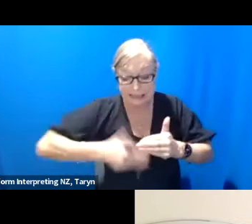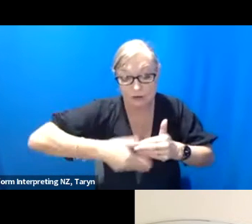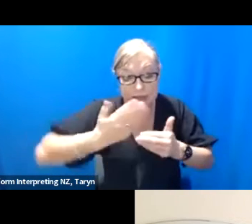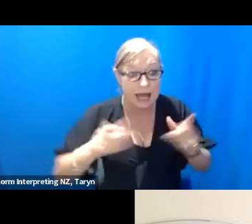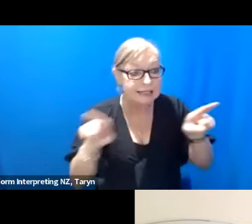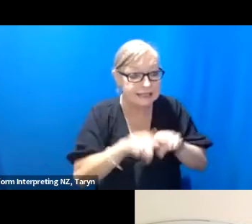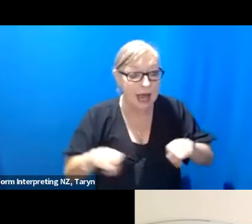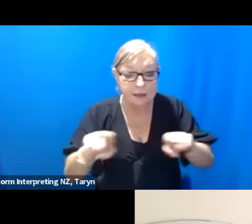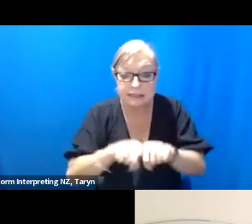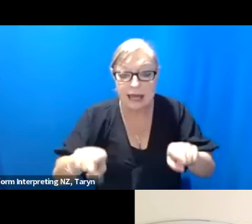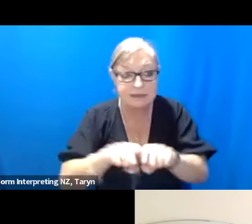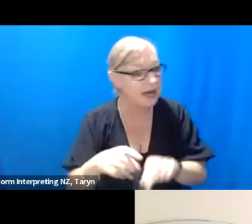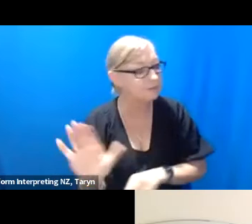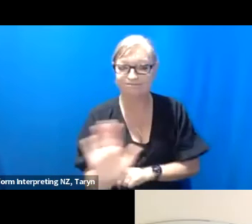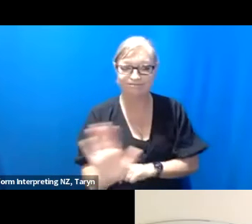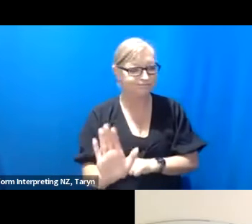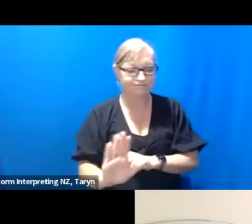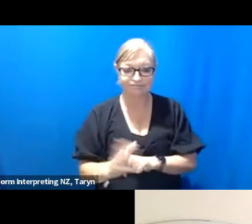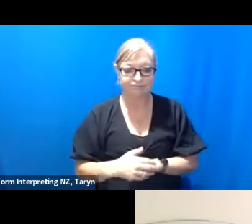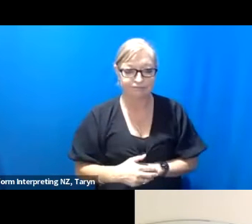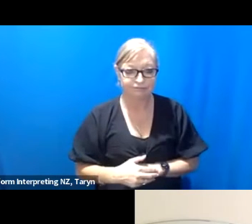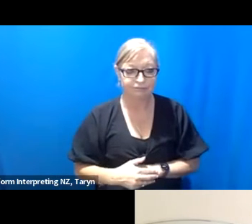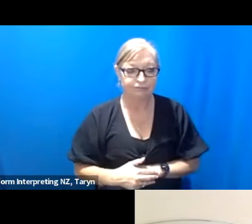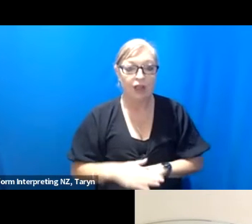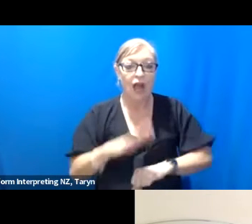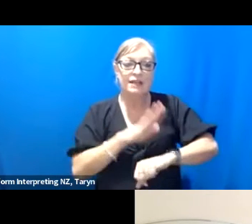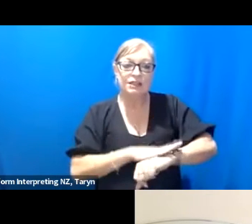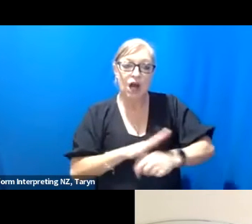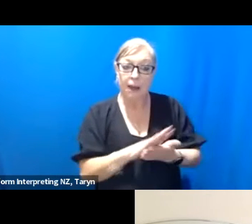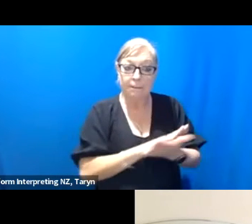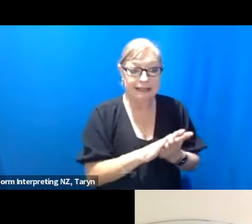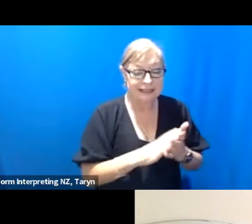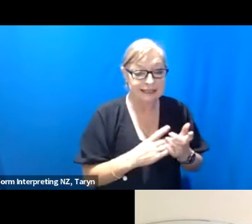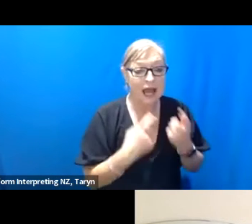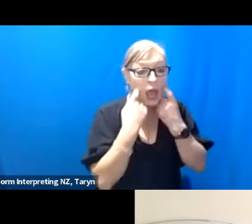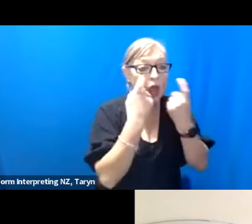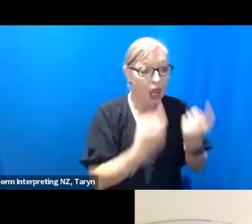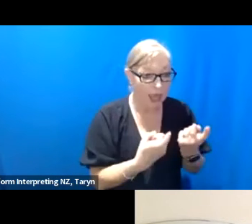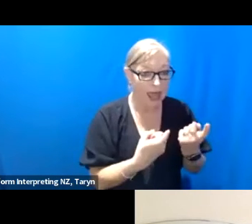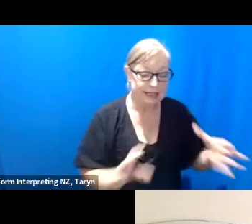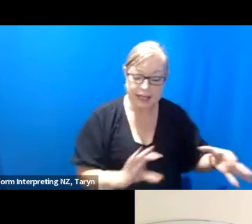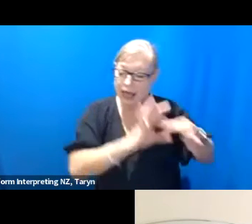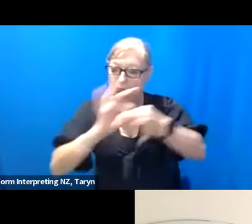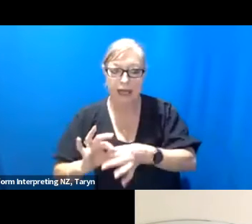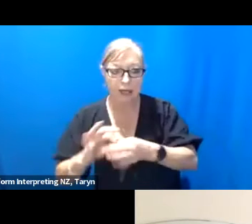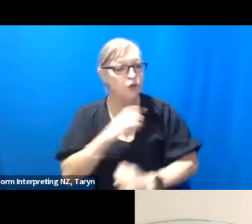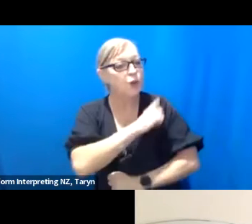So yeah I think time as care is intrinsically linked to energy as care, obviously as well.